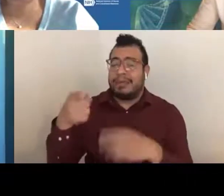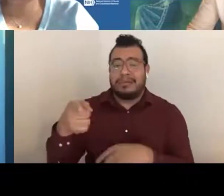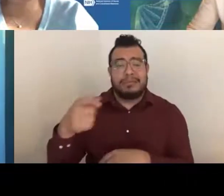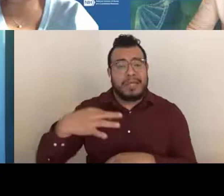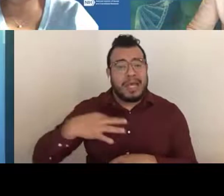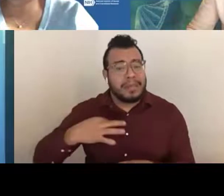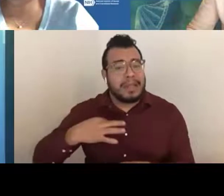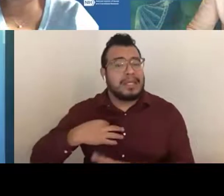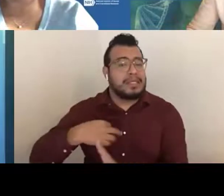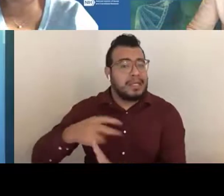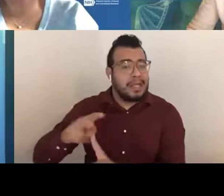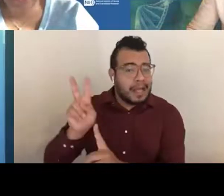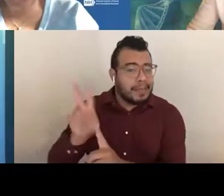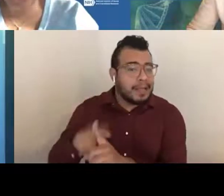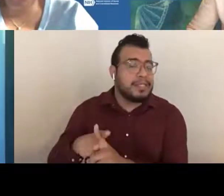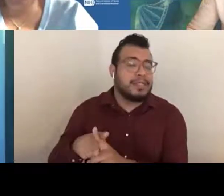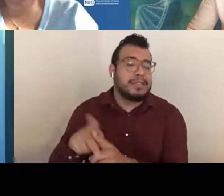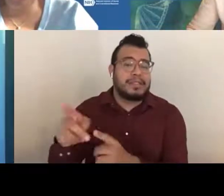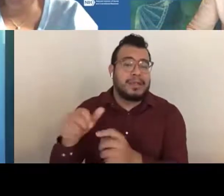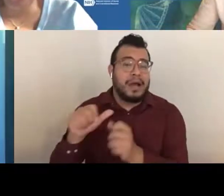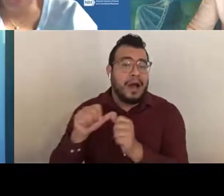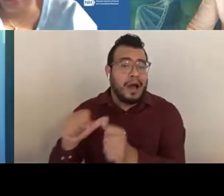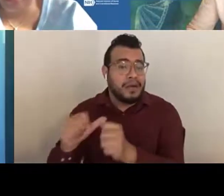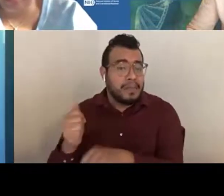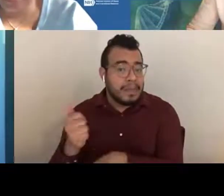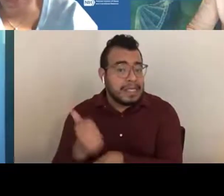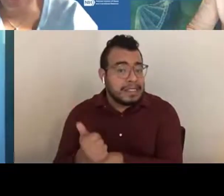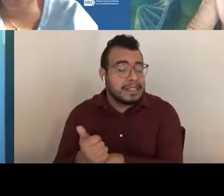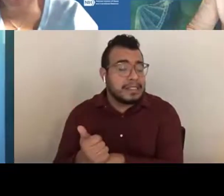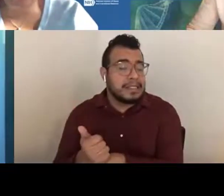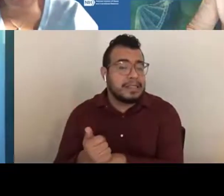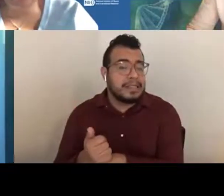on an ongoing basis without being an announcement.